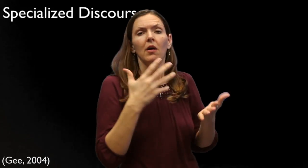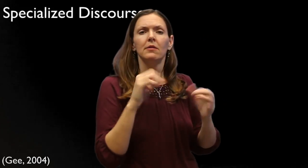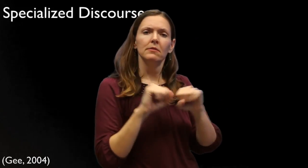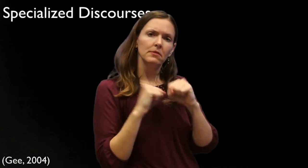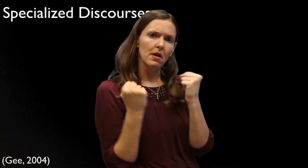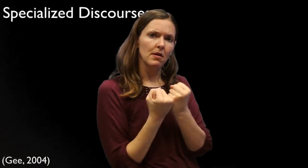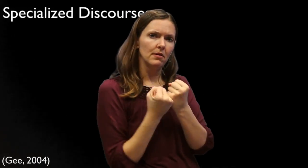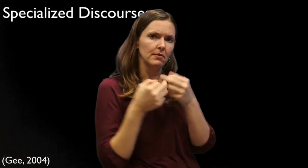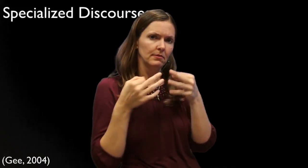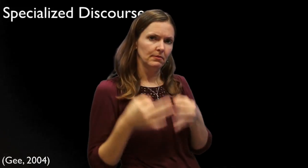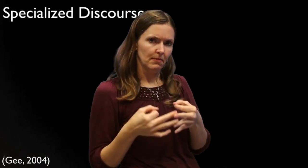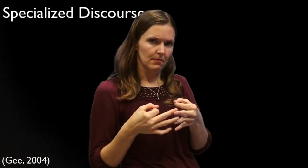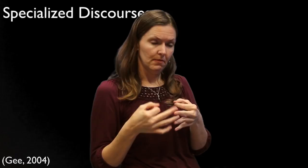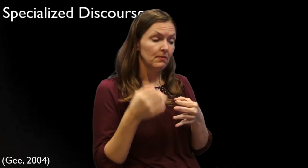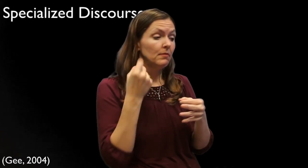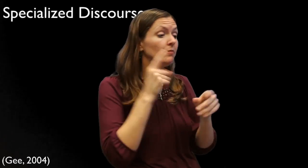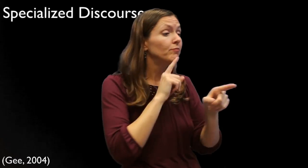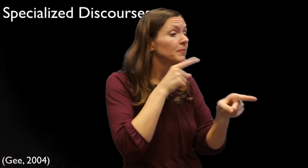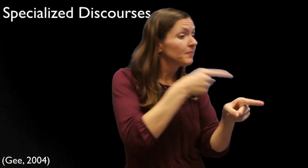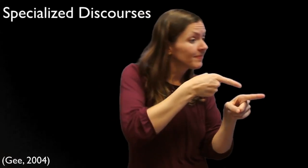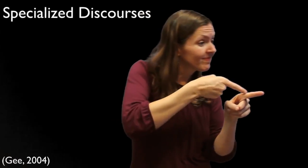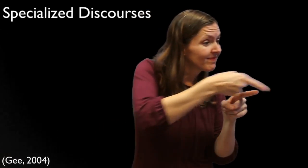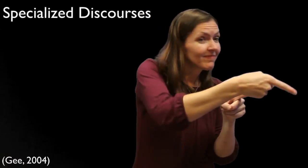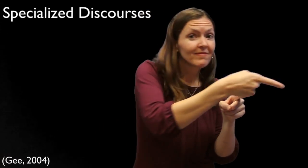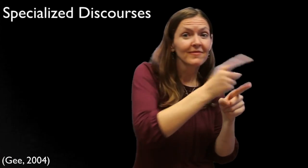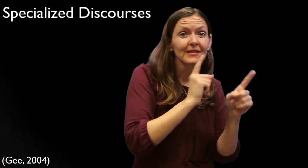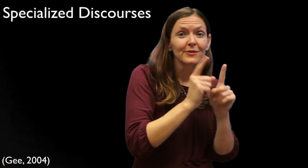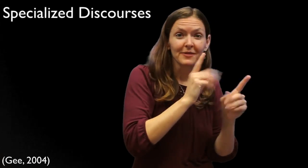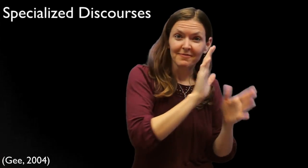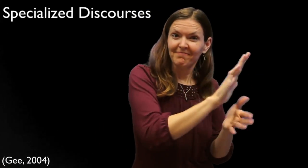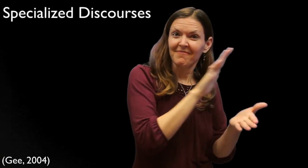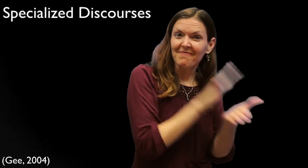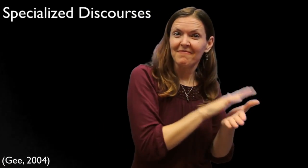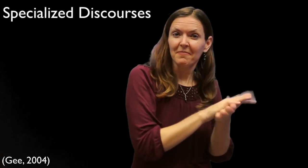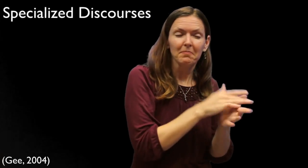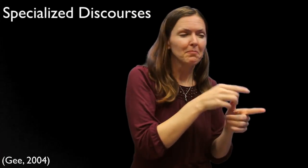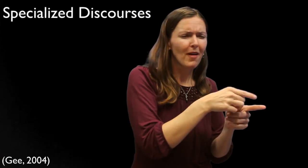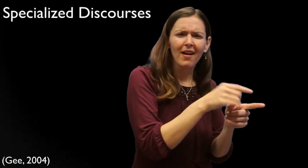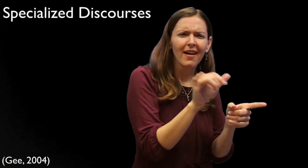Our society is the one that elevates academic language - it's important to remember that all specialized